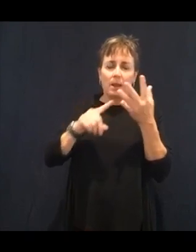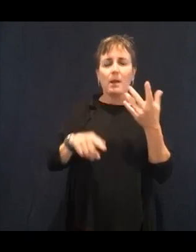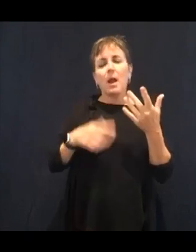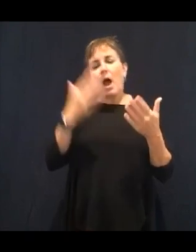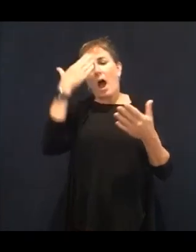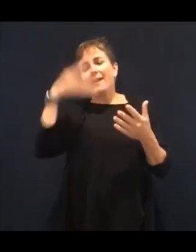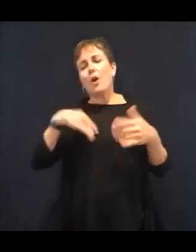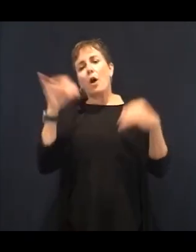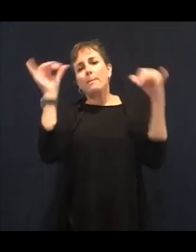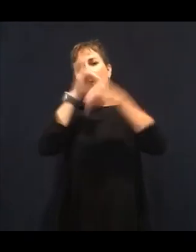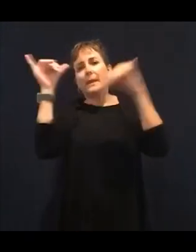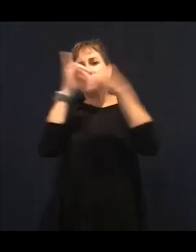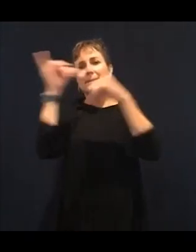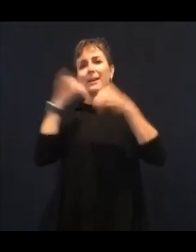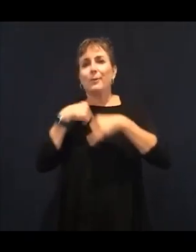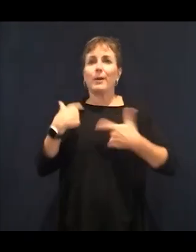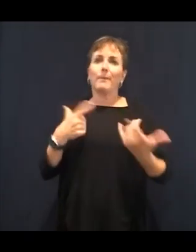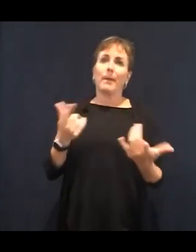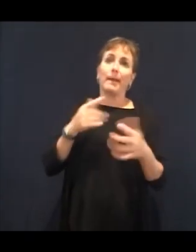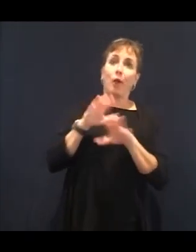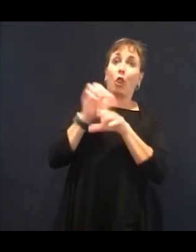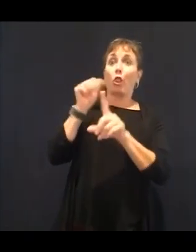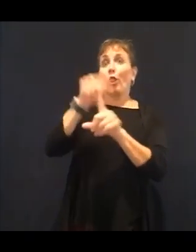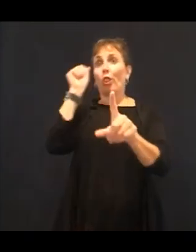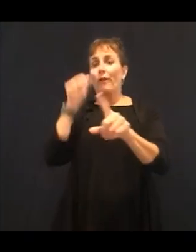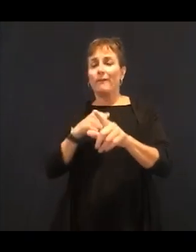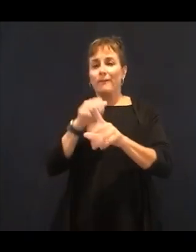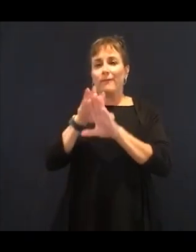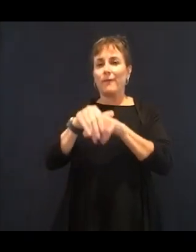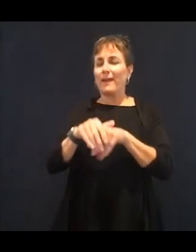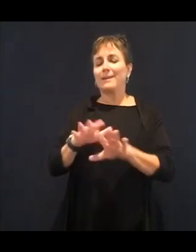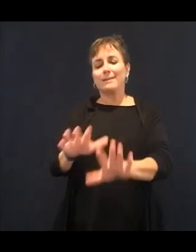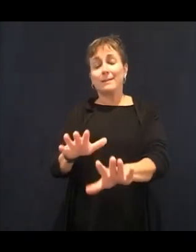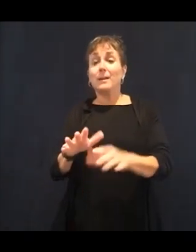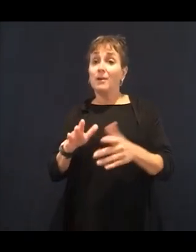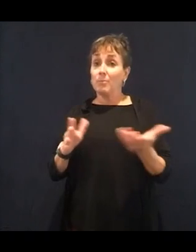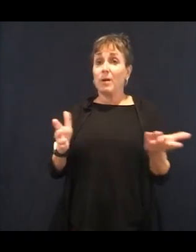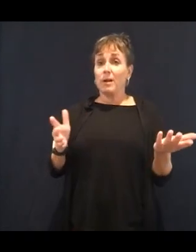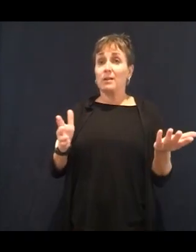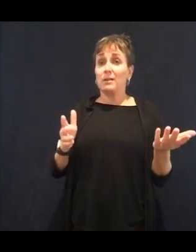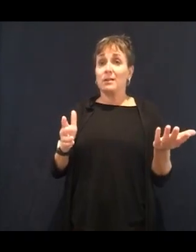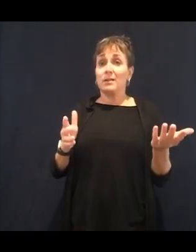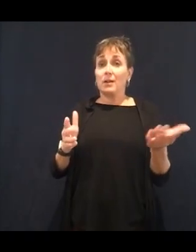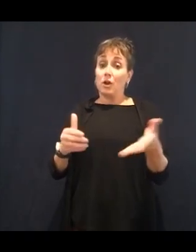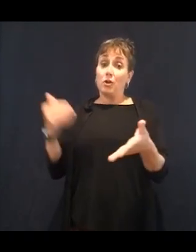people are able to say out there. And then we see it in the commercials